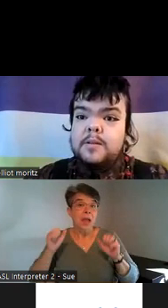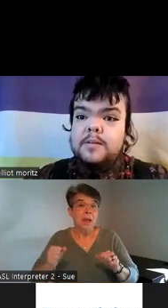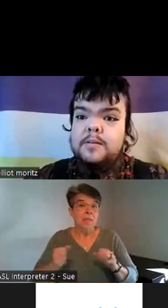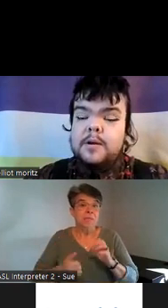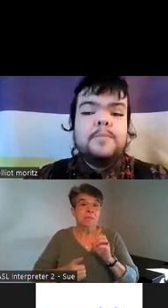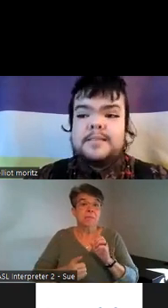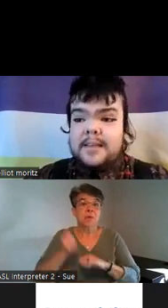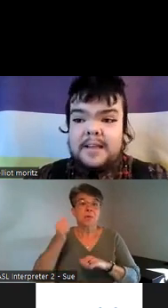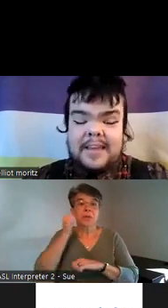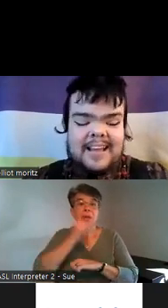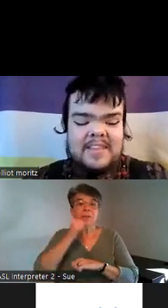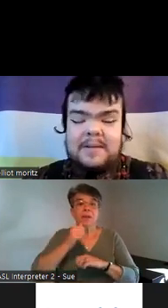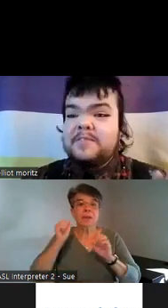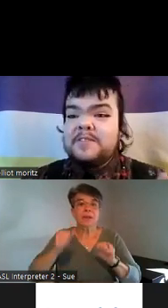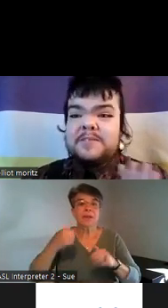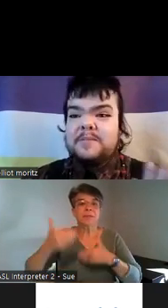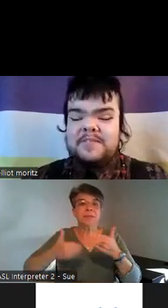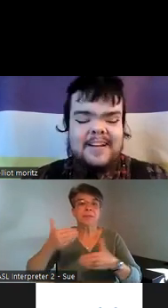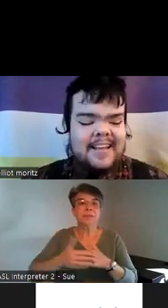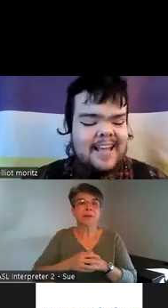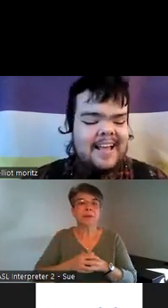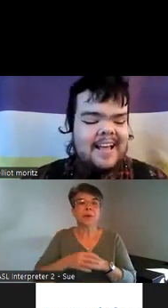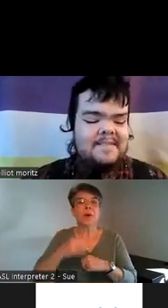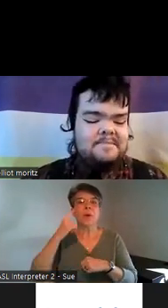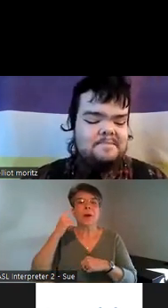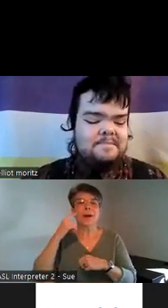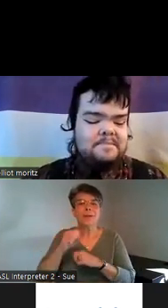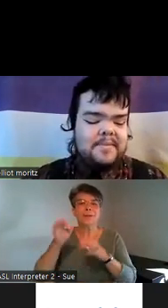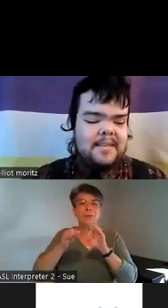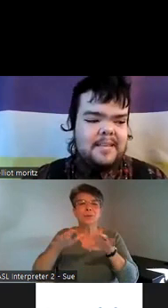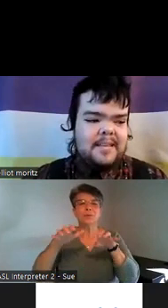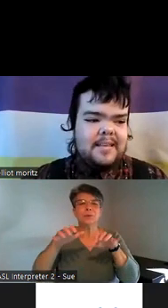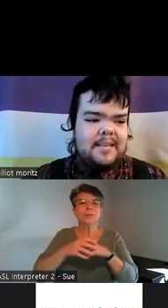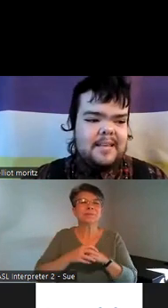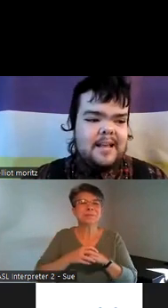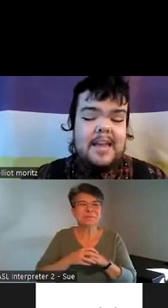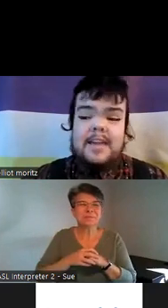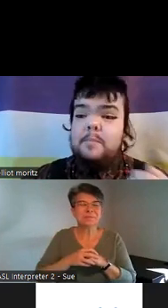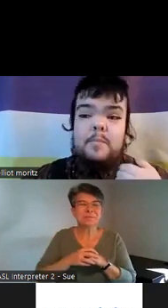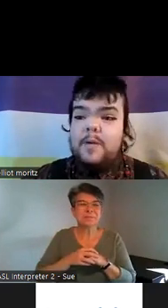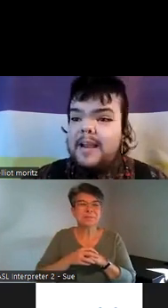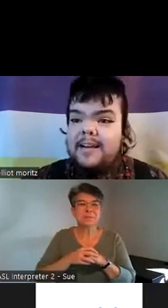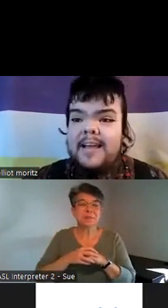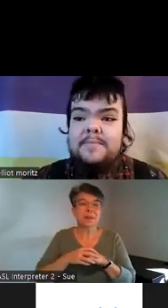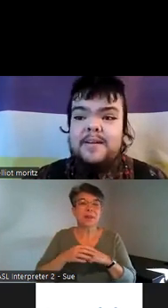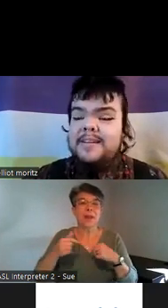we're a little heless okay I thought we were frozen but we're fine um I am white I am not